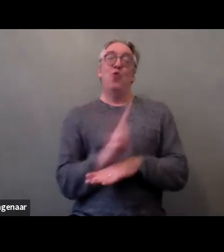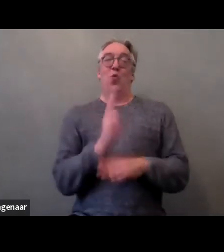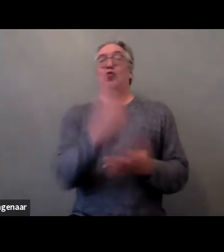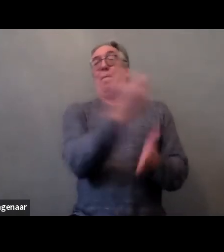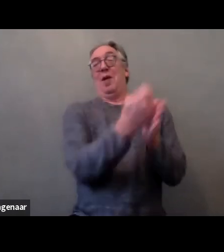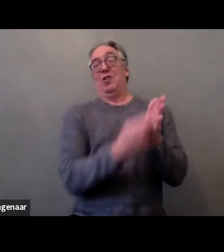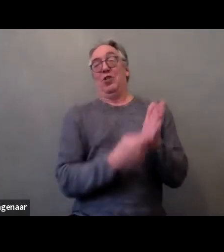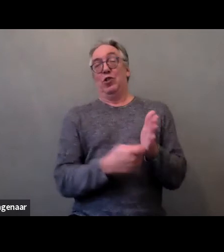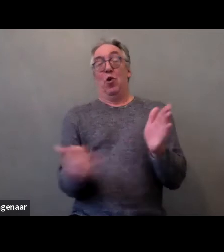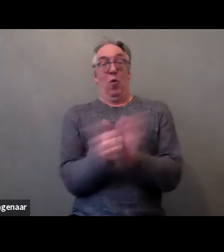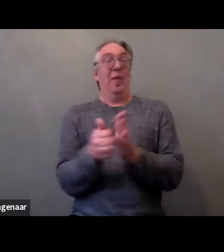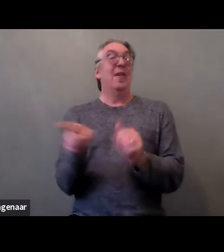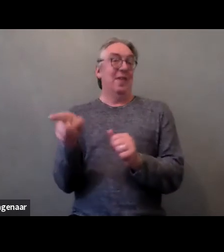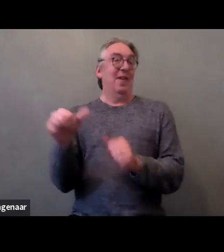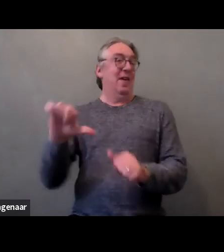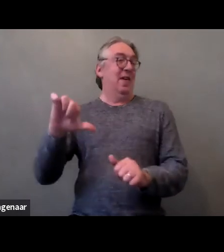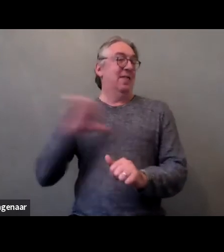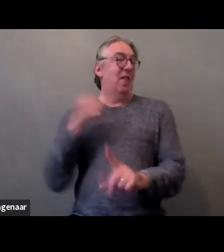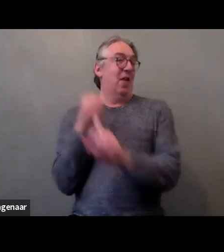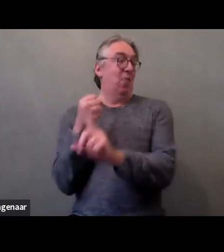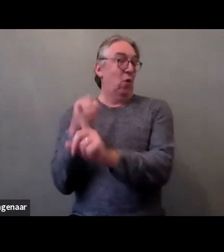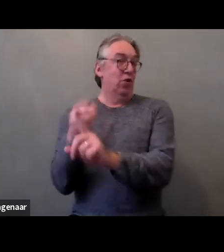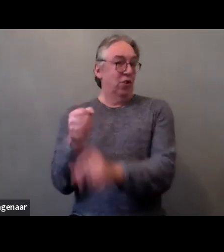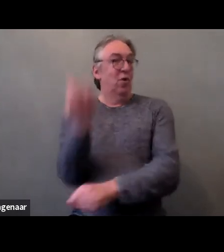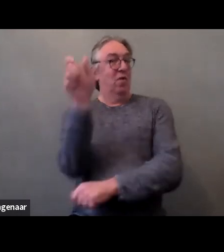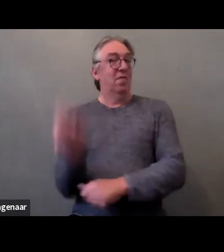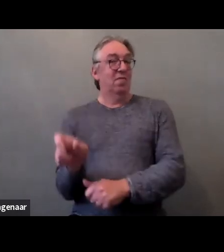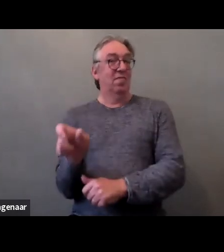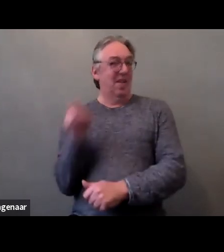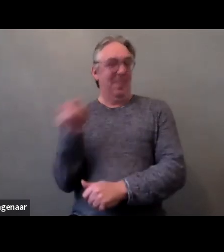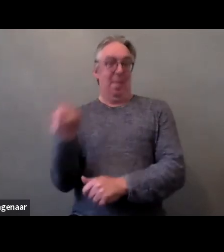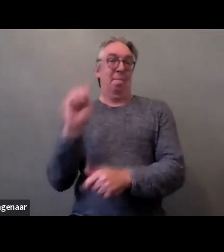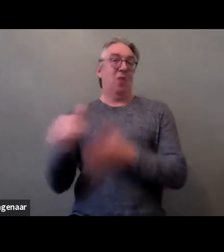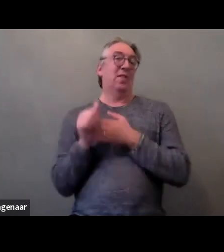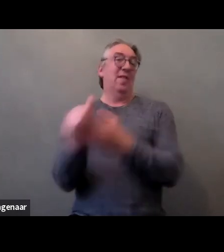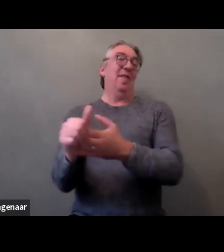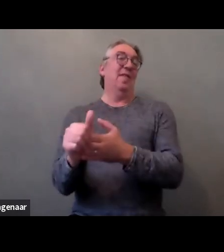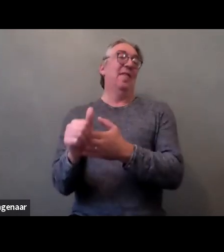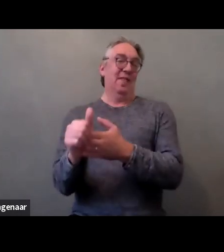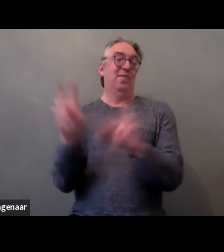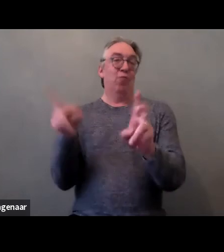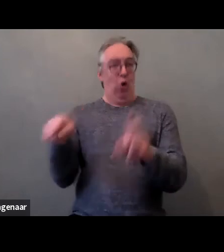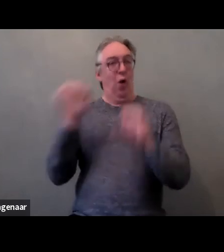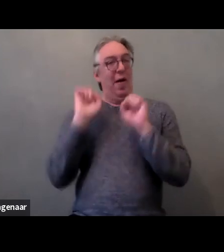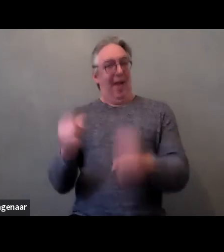Self-advocates, they are the ones to lead this discussion, they're the ones that can talk about it.